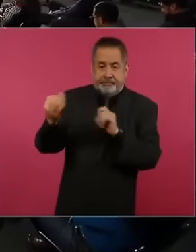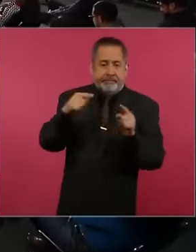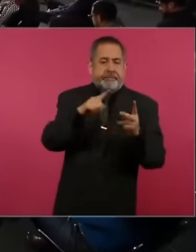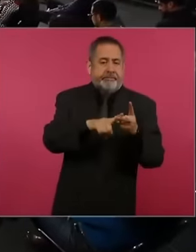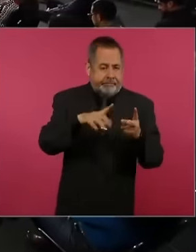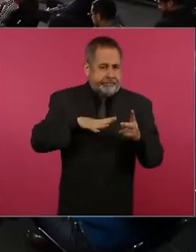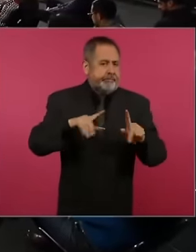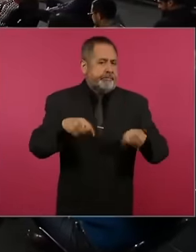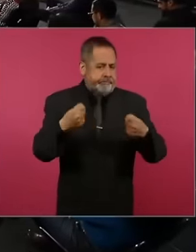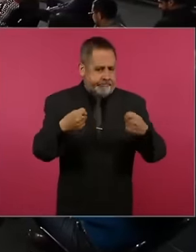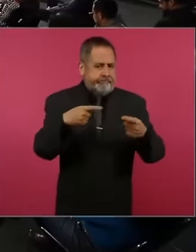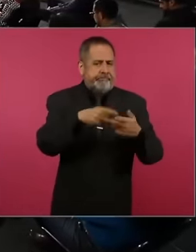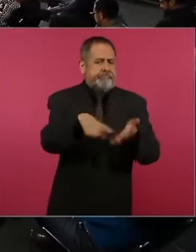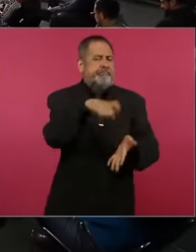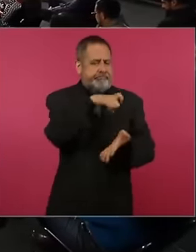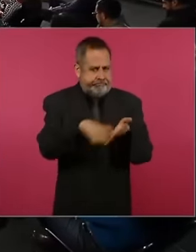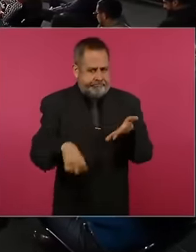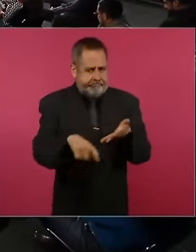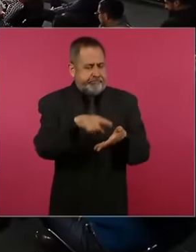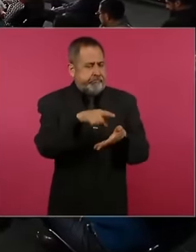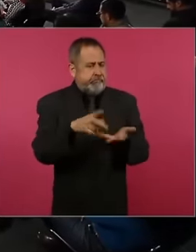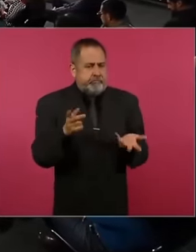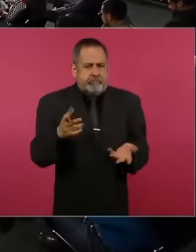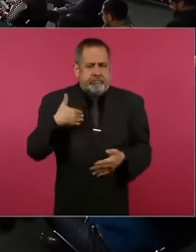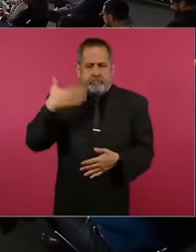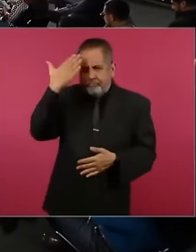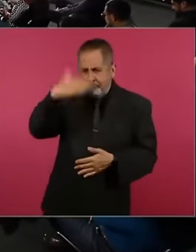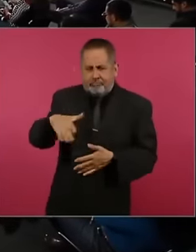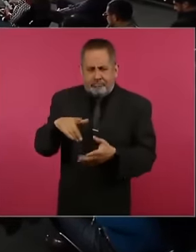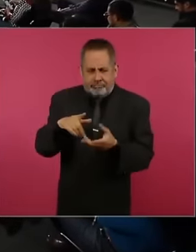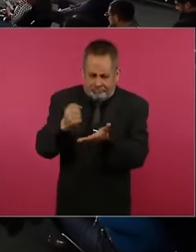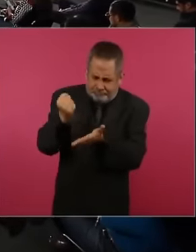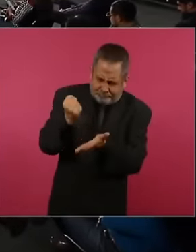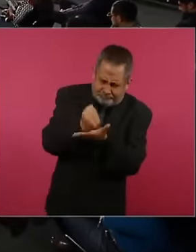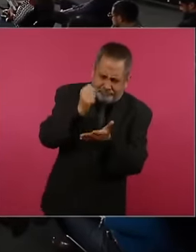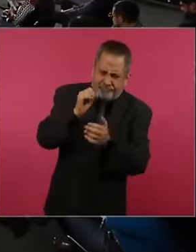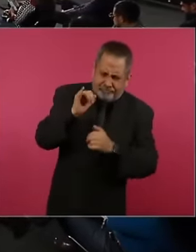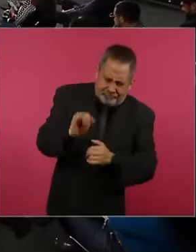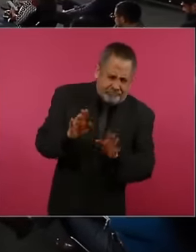store where they can be purchased How to know if a filter is certified or no doctor eh the filter